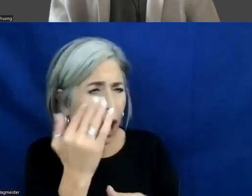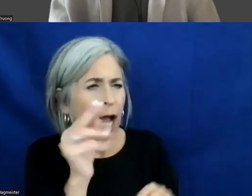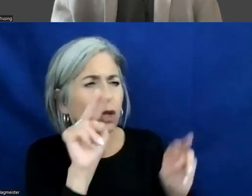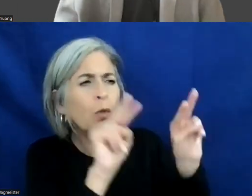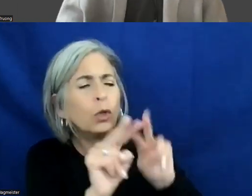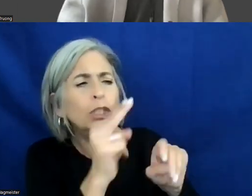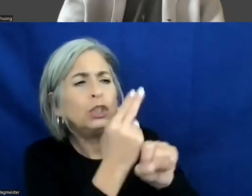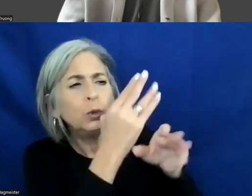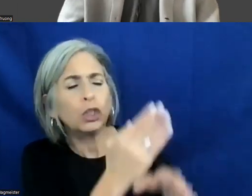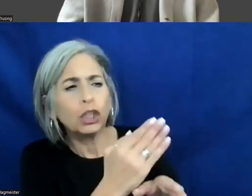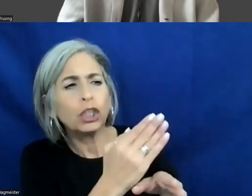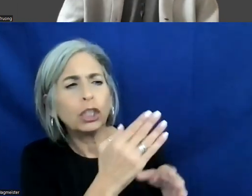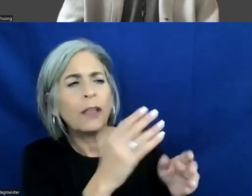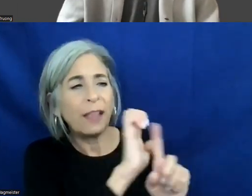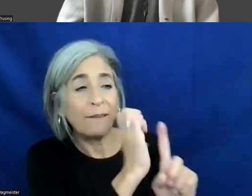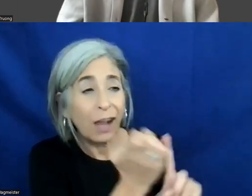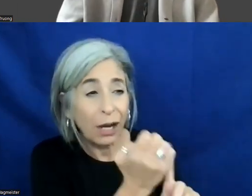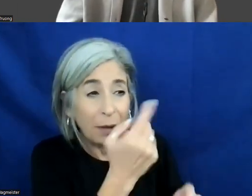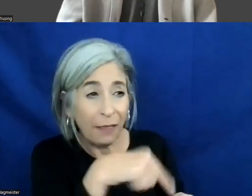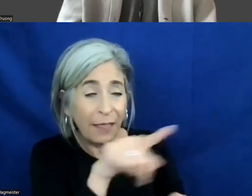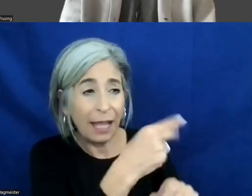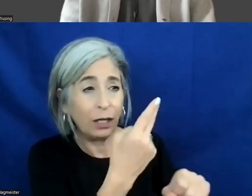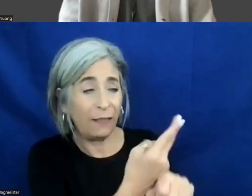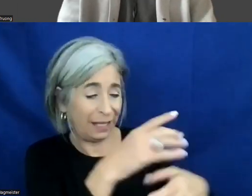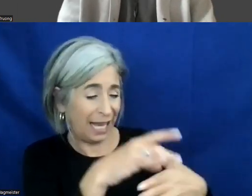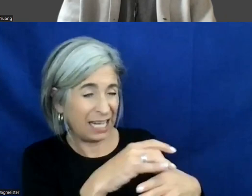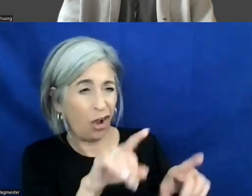you're looking at the environment that in, with the context and the activity that